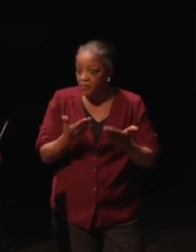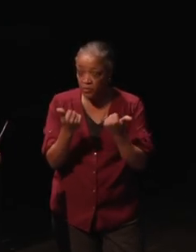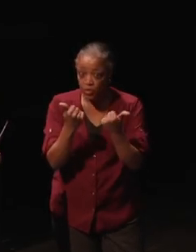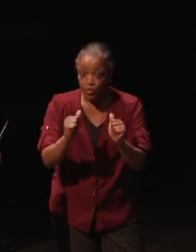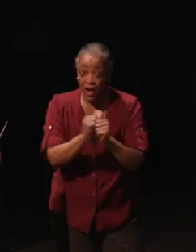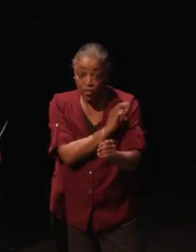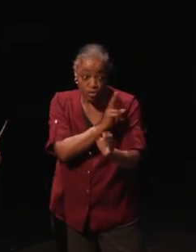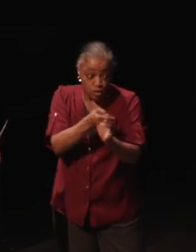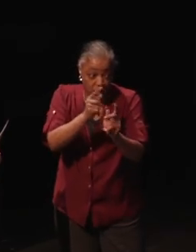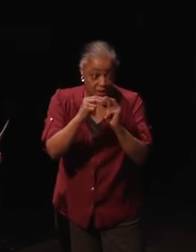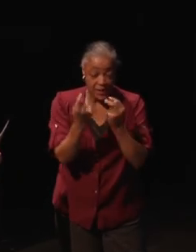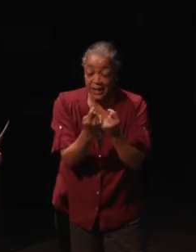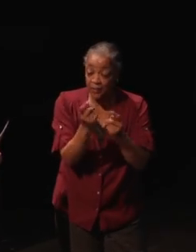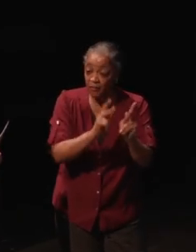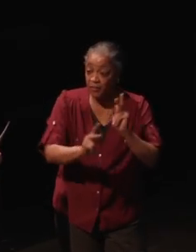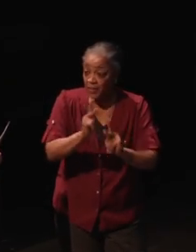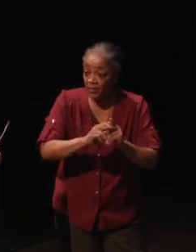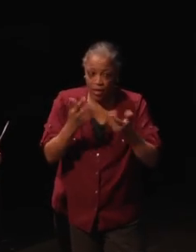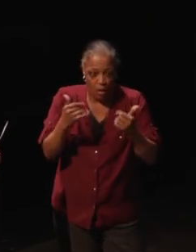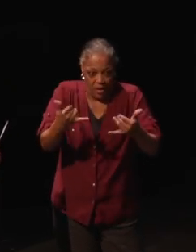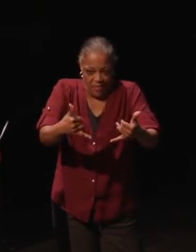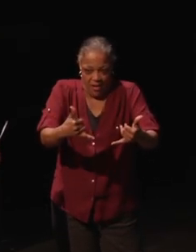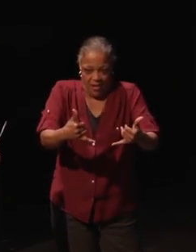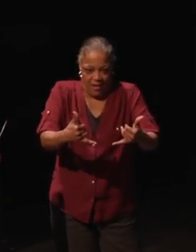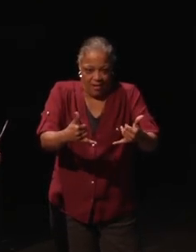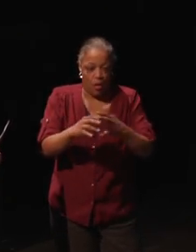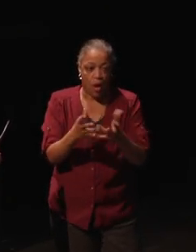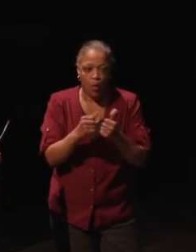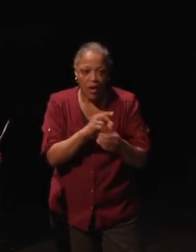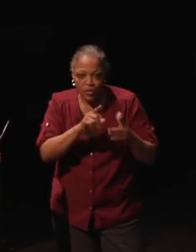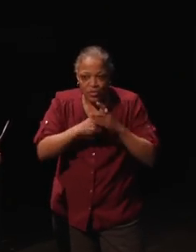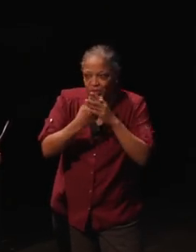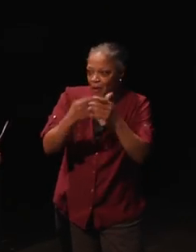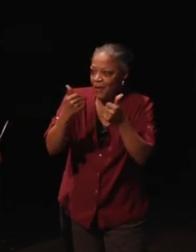join a team of people that are already playing or you want to start a team